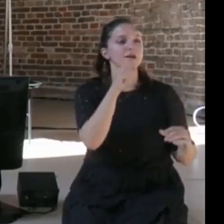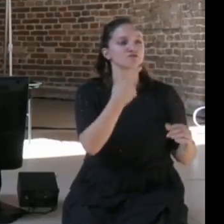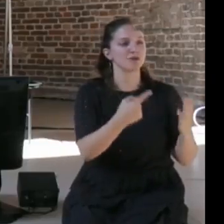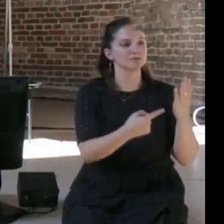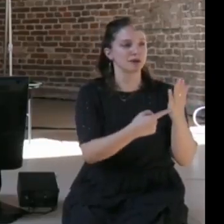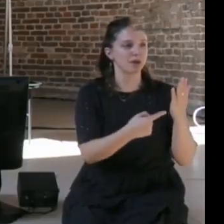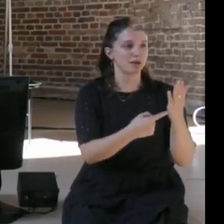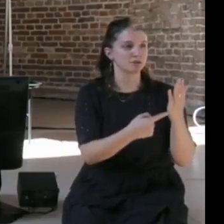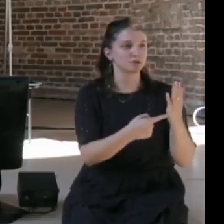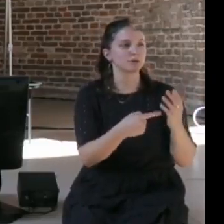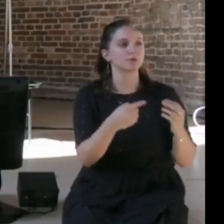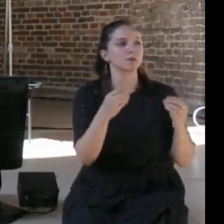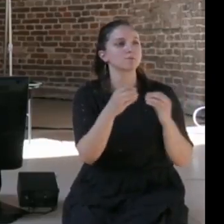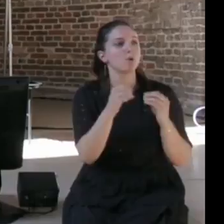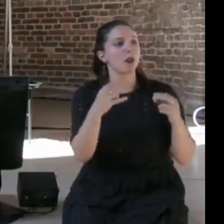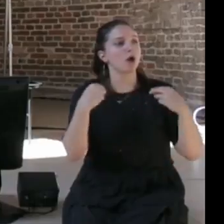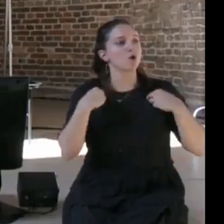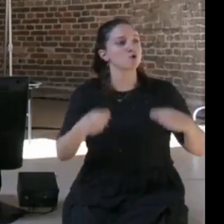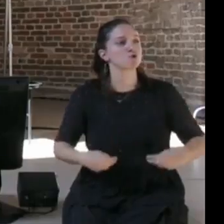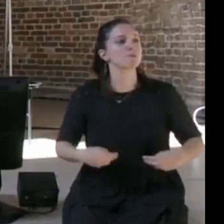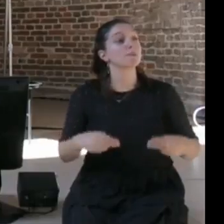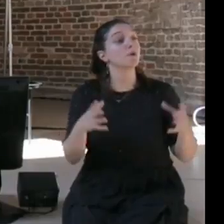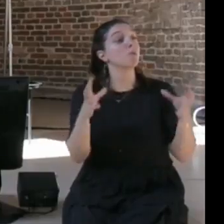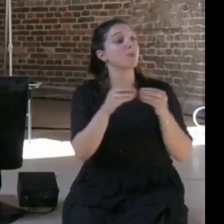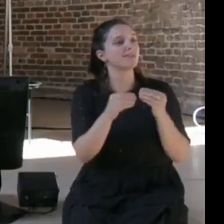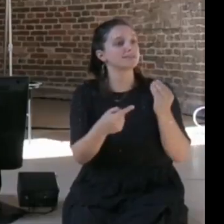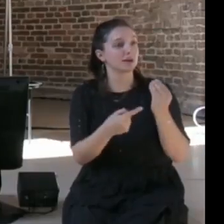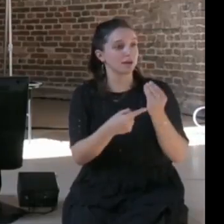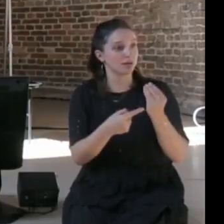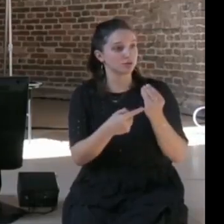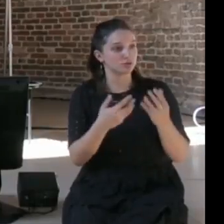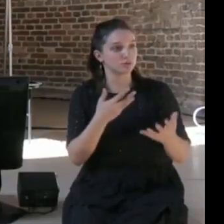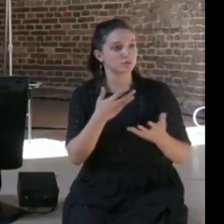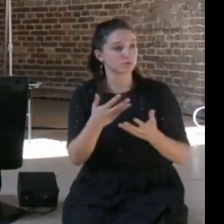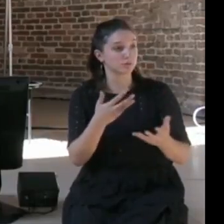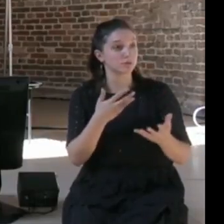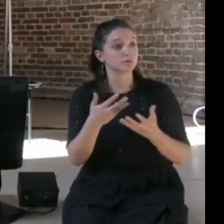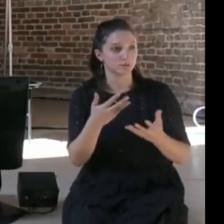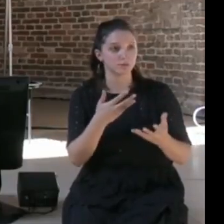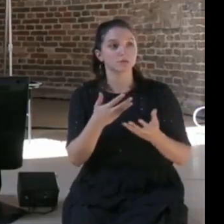between humans and technology, and then in a second wave maybe it was networks, the communities